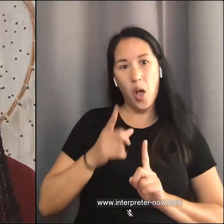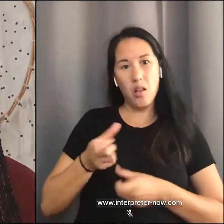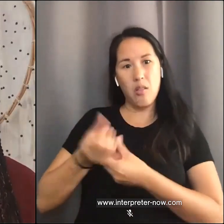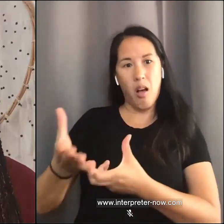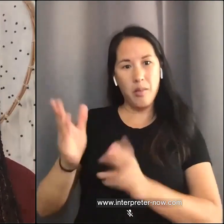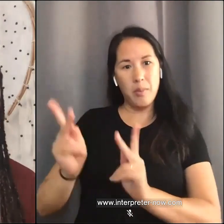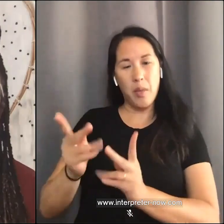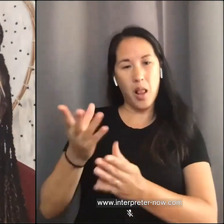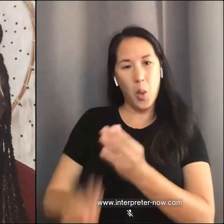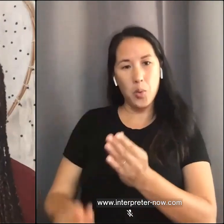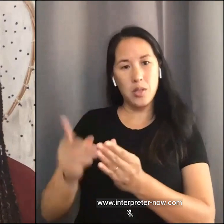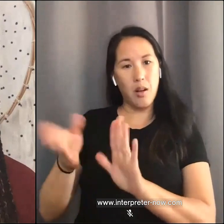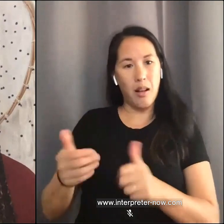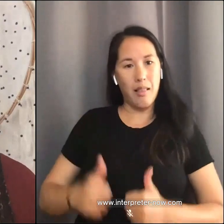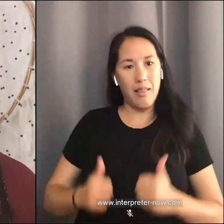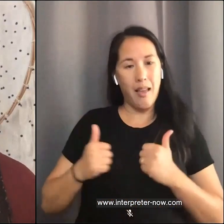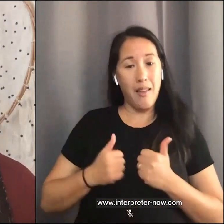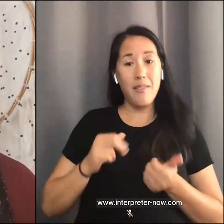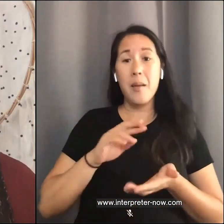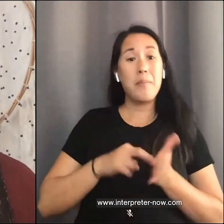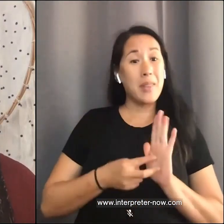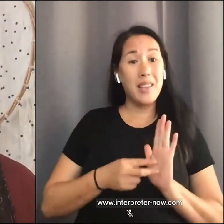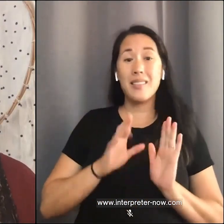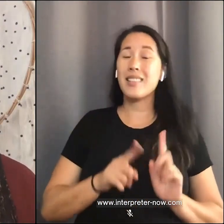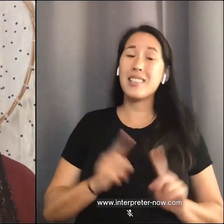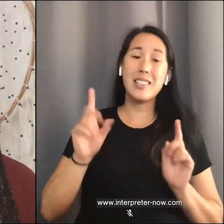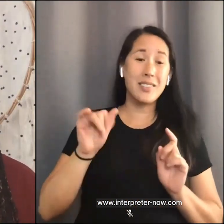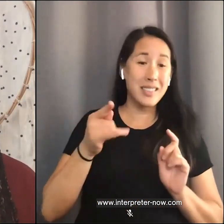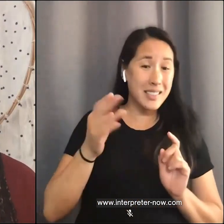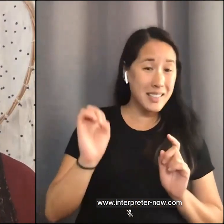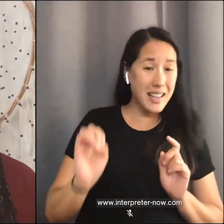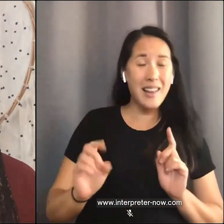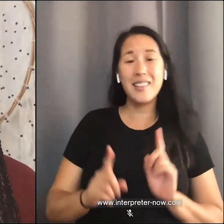that they are in a different stage and a different space for them to show their allyship. You